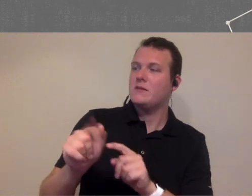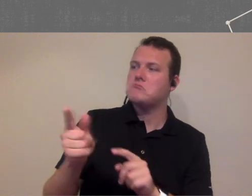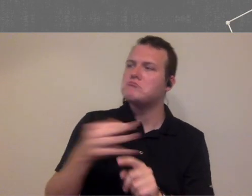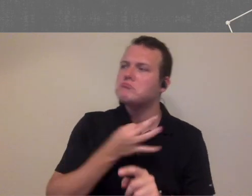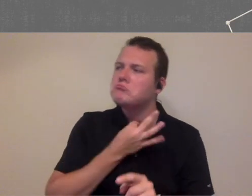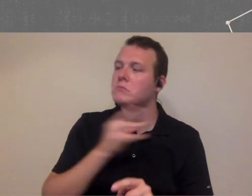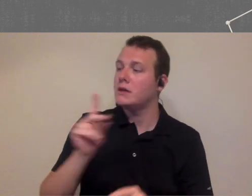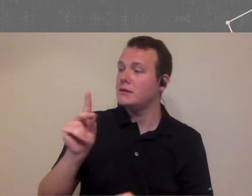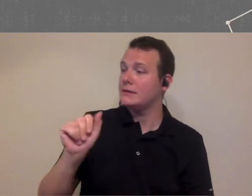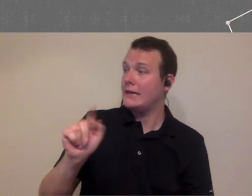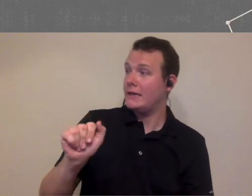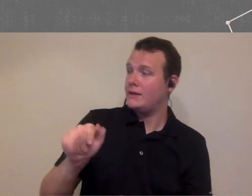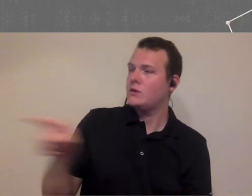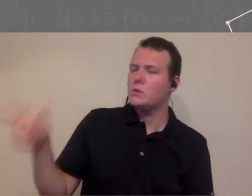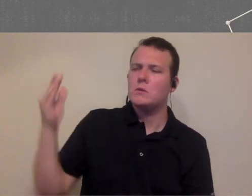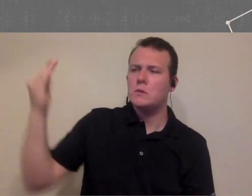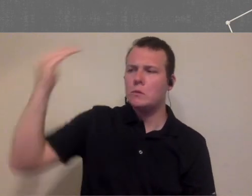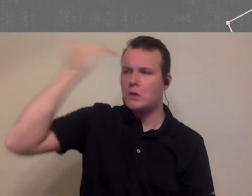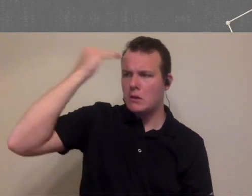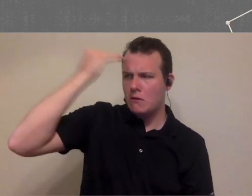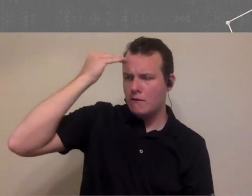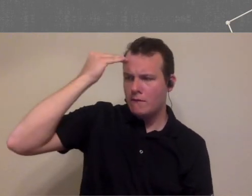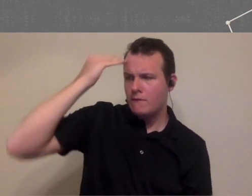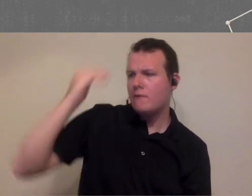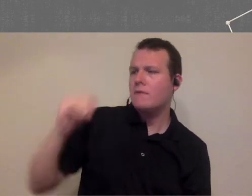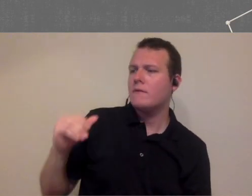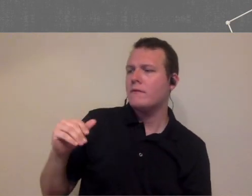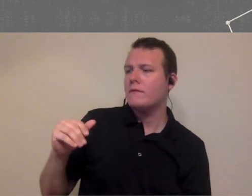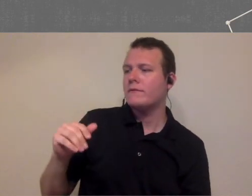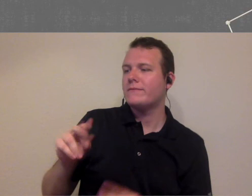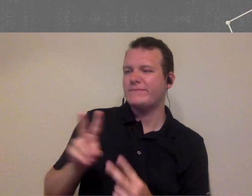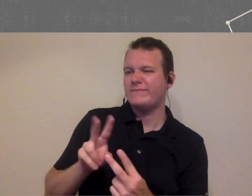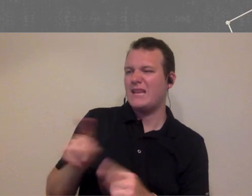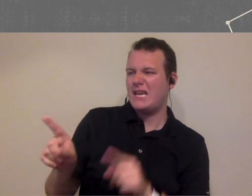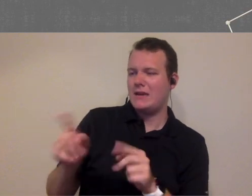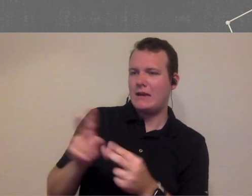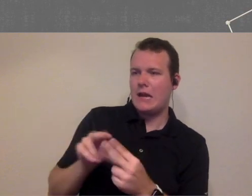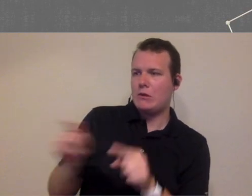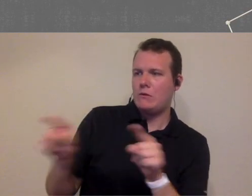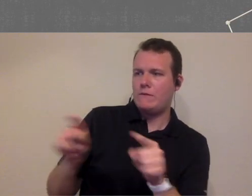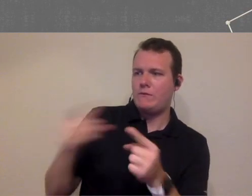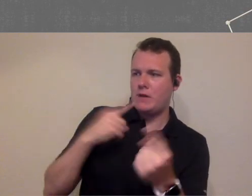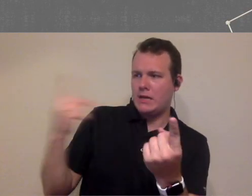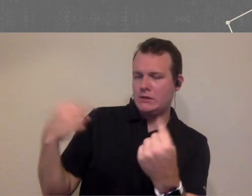there data that you're aware of in this questions for either of you that shows